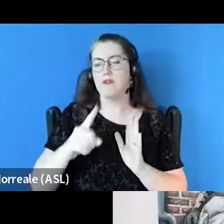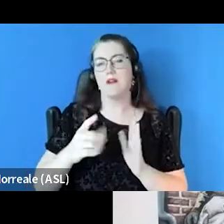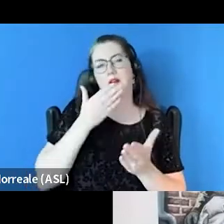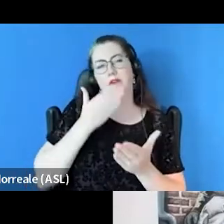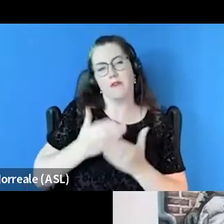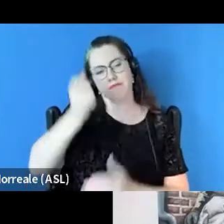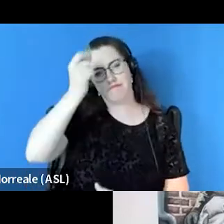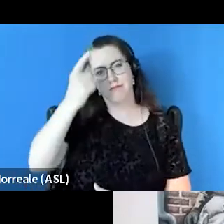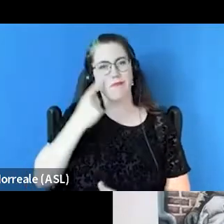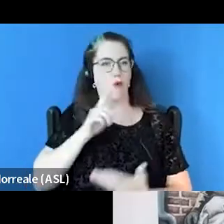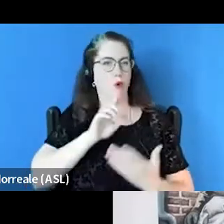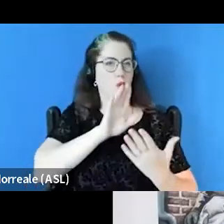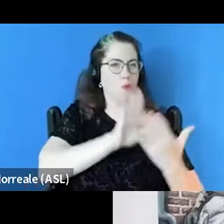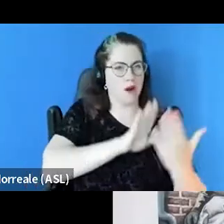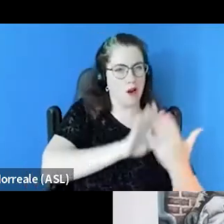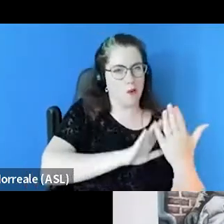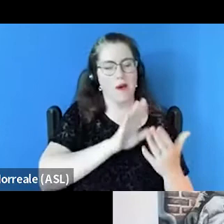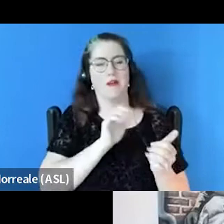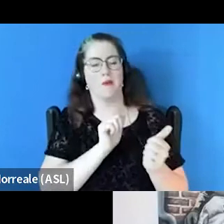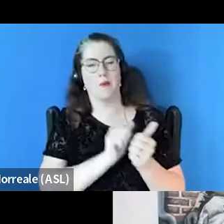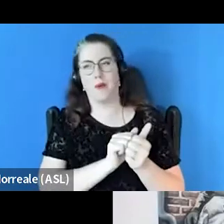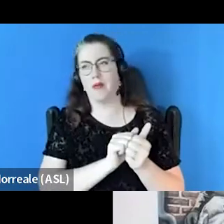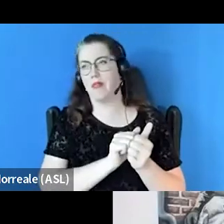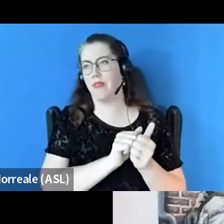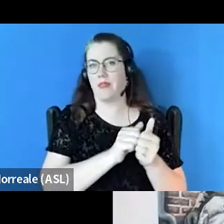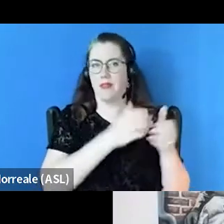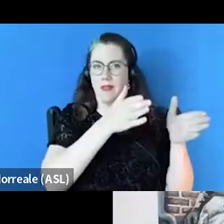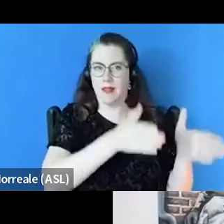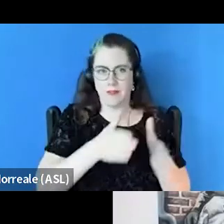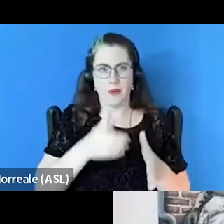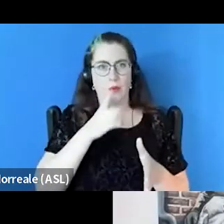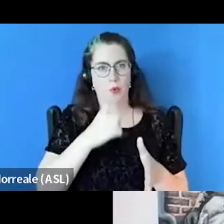one-on-one practice with the individuals experiencing SMI